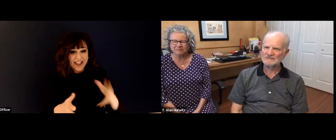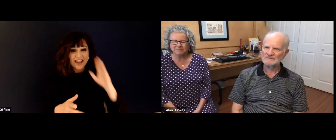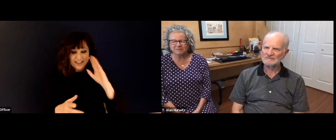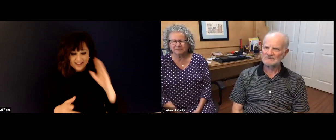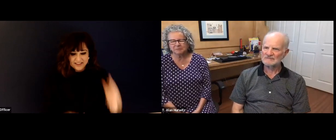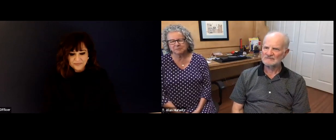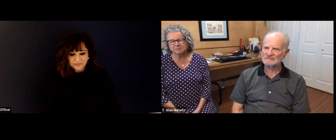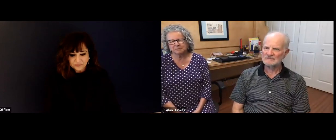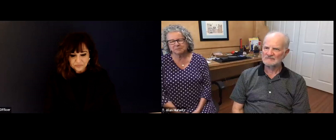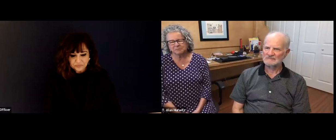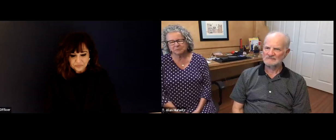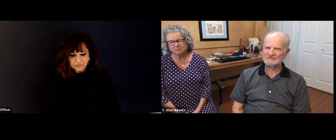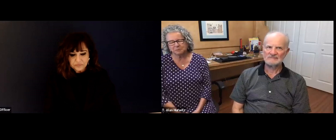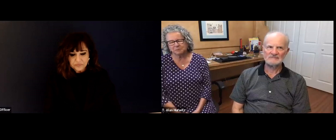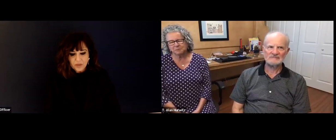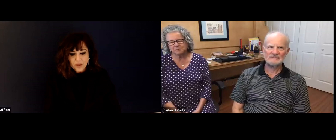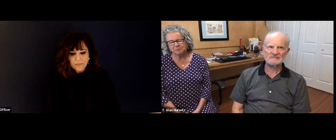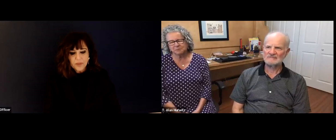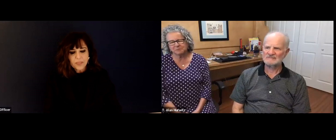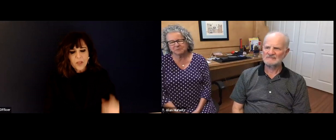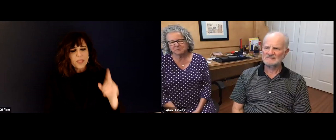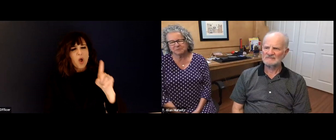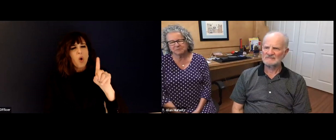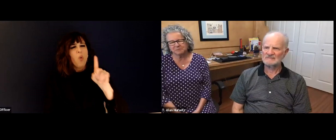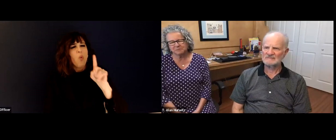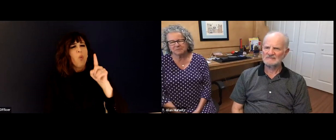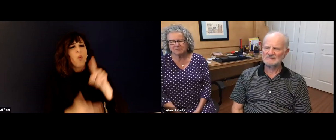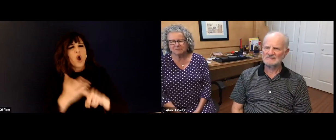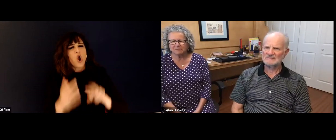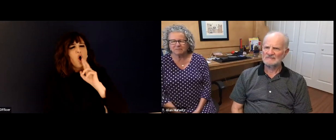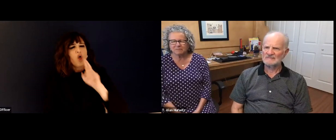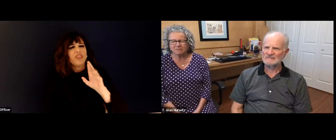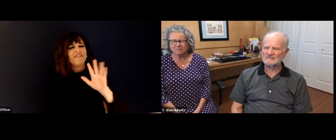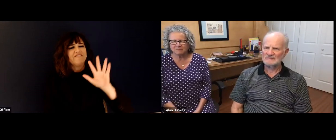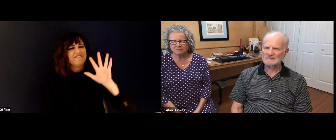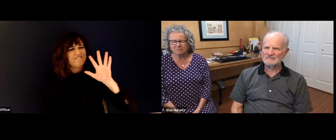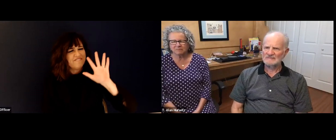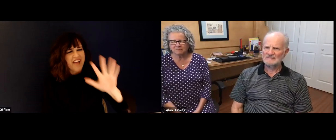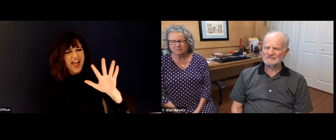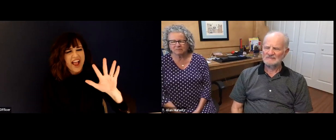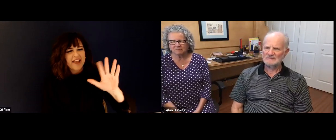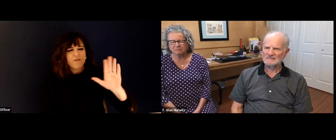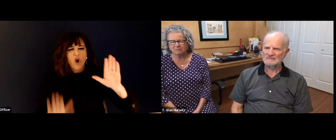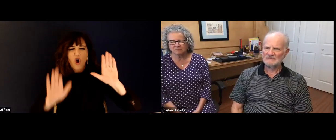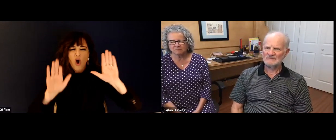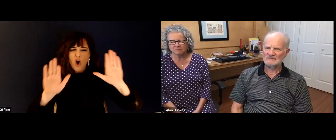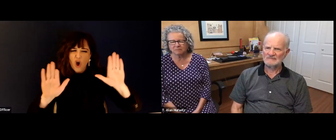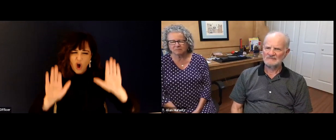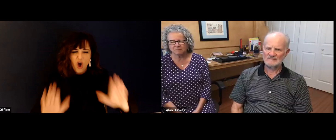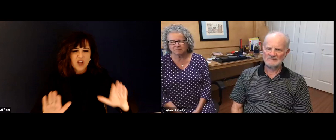much. All right. We have one more question from the audience.